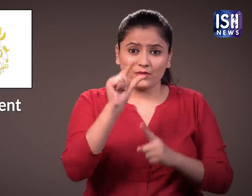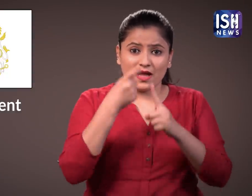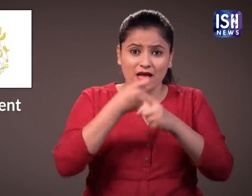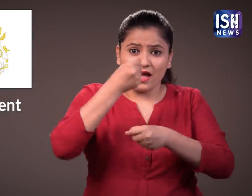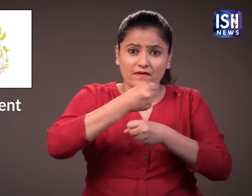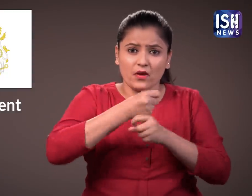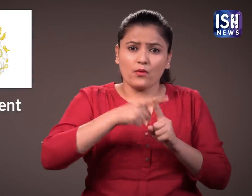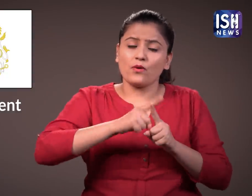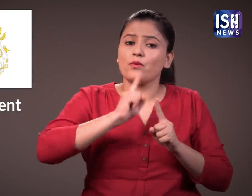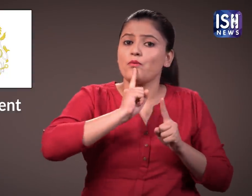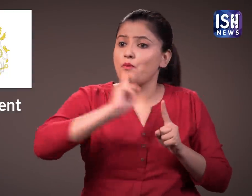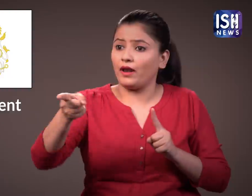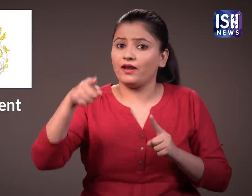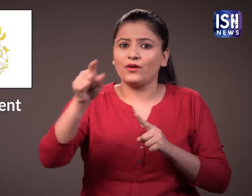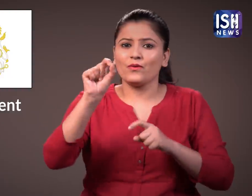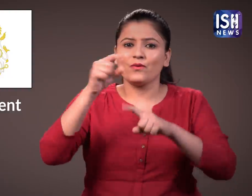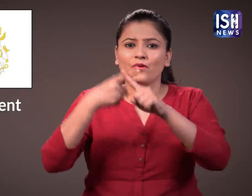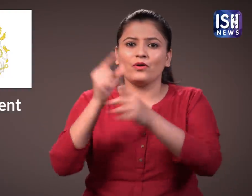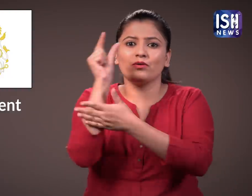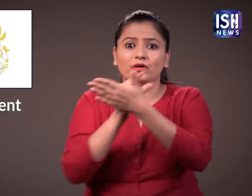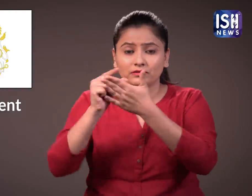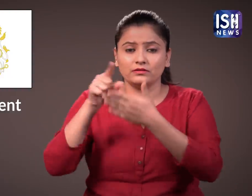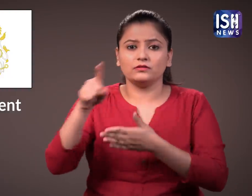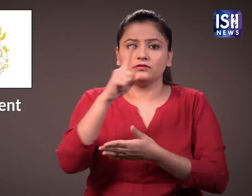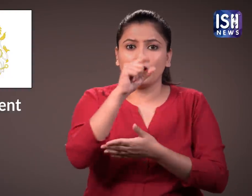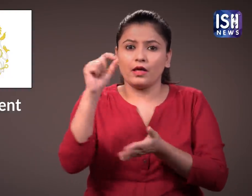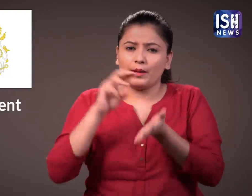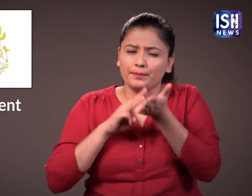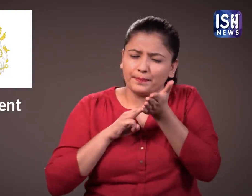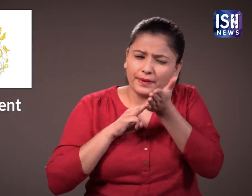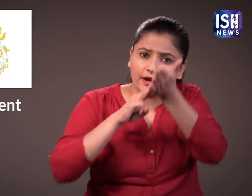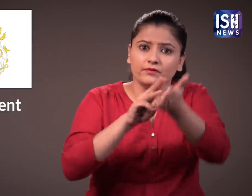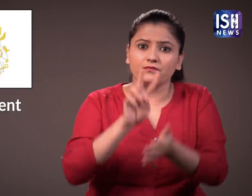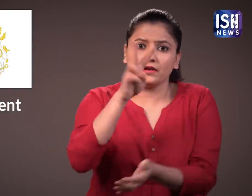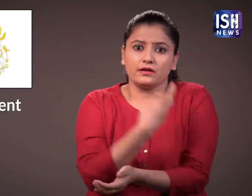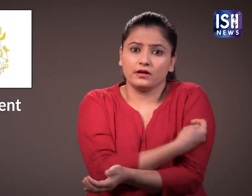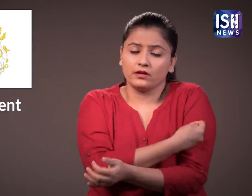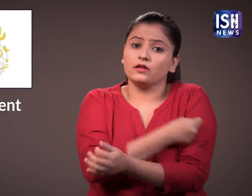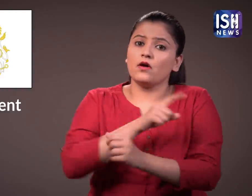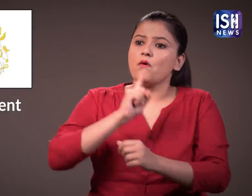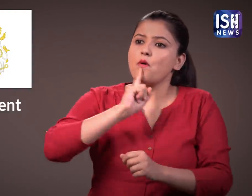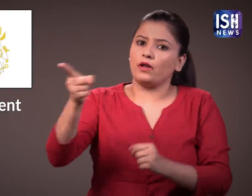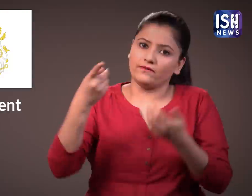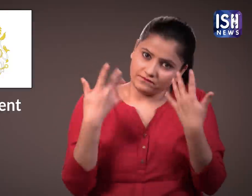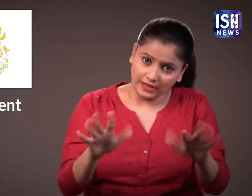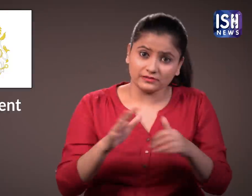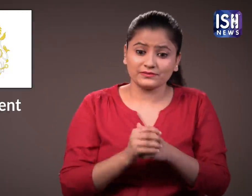The UK government has ordered 100 million doses of the Oxford vaccine,